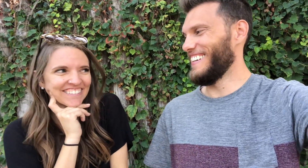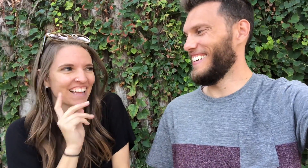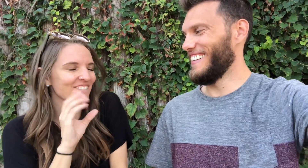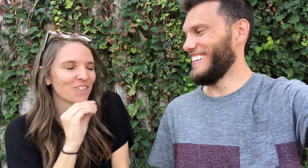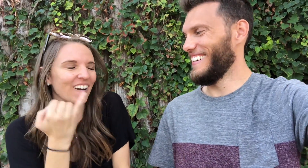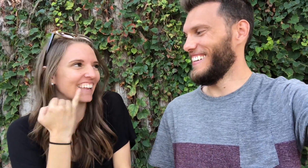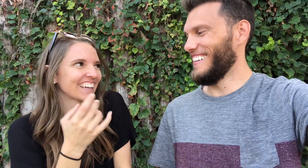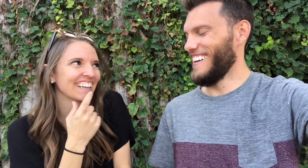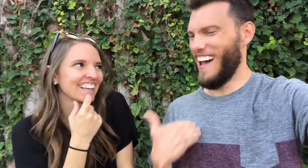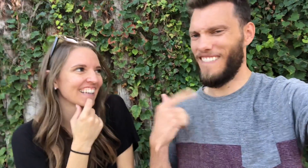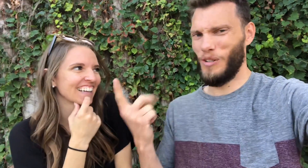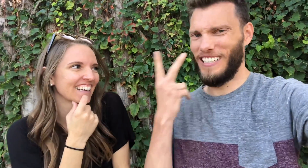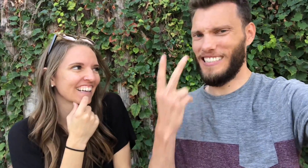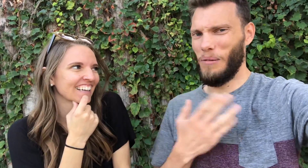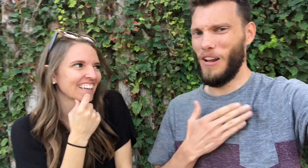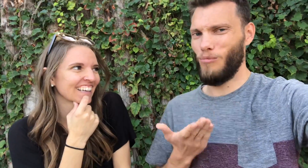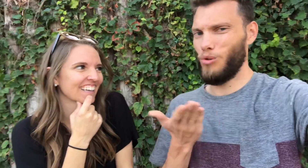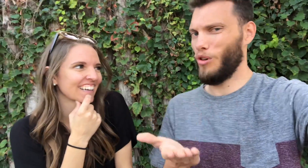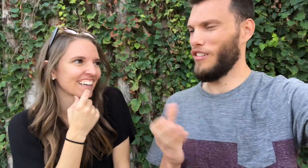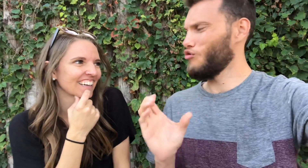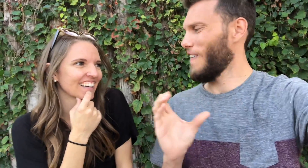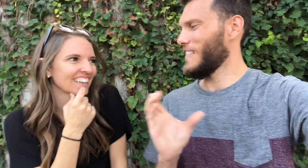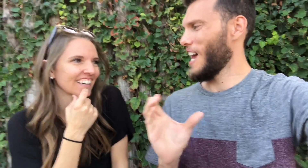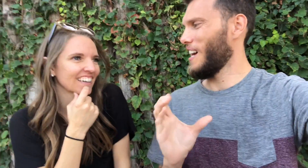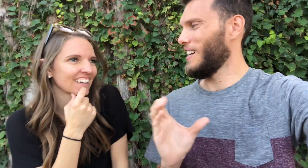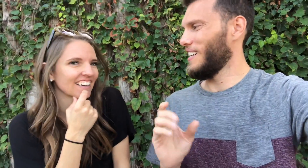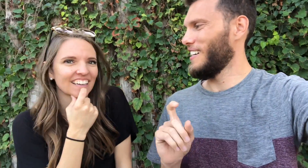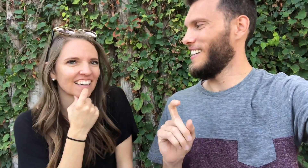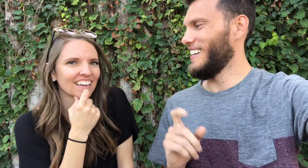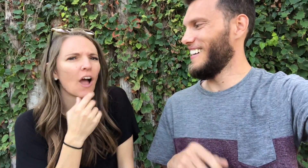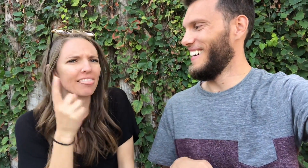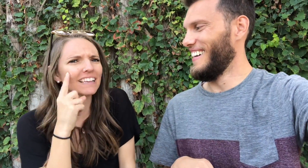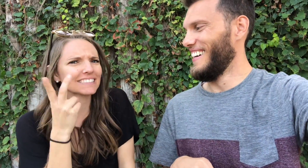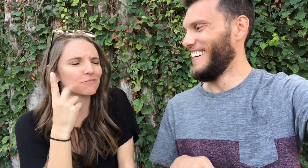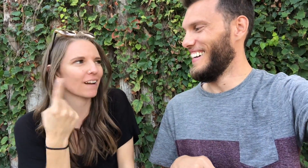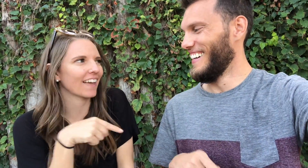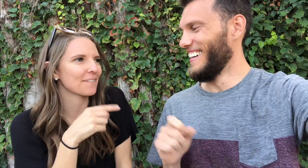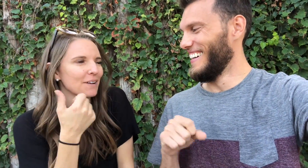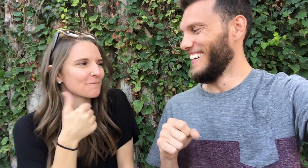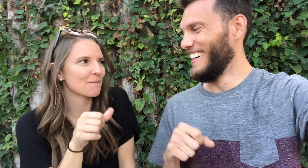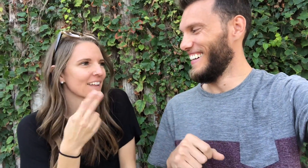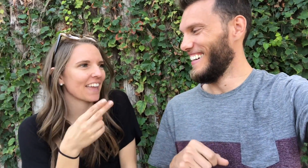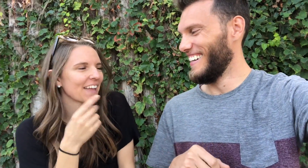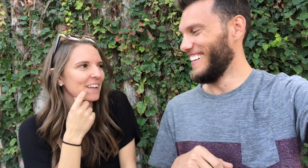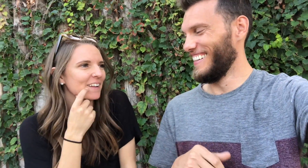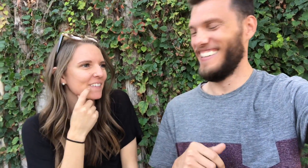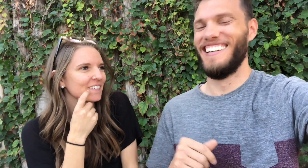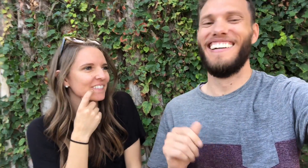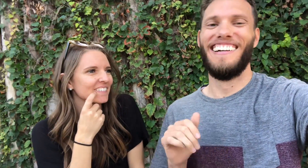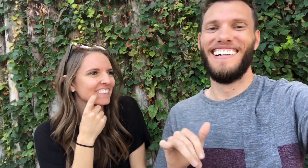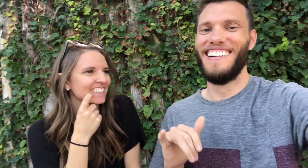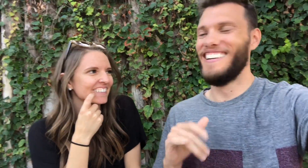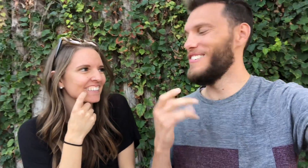I have no idea... Have you seen my birth certificate? I think one time but I don't remember the name.